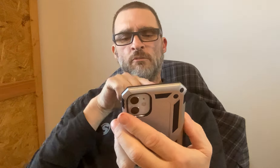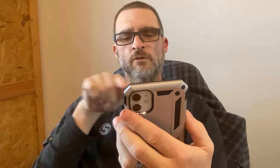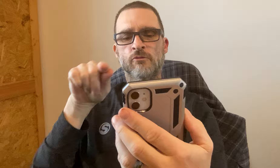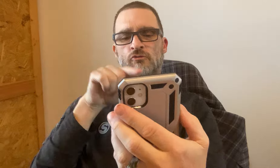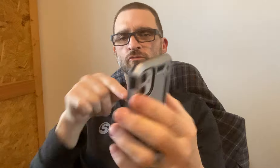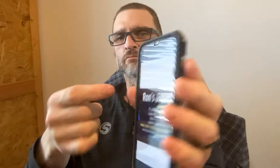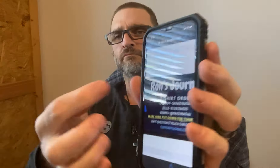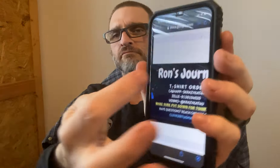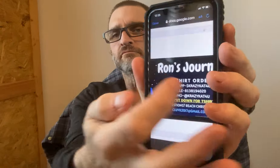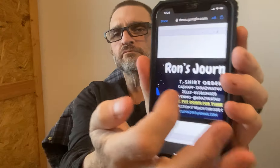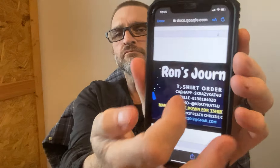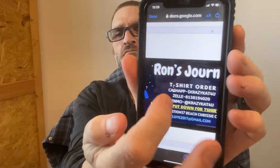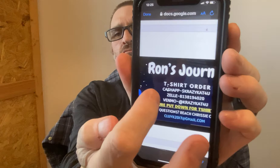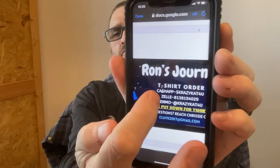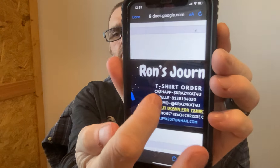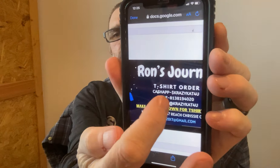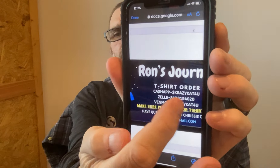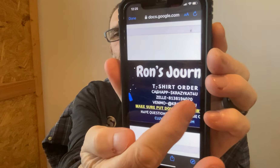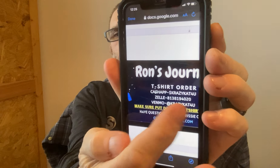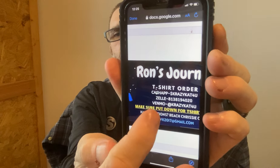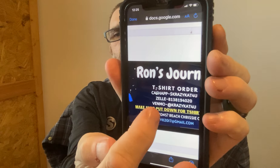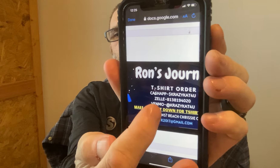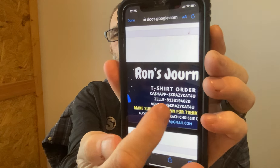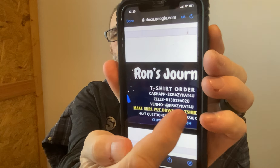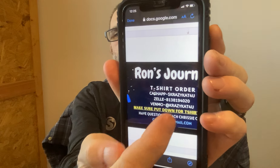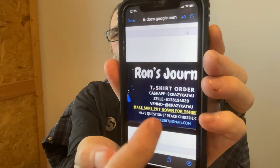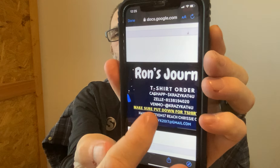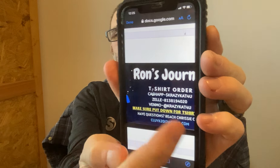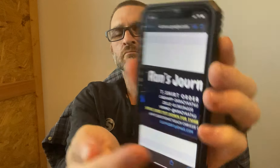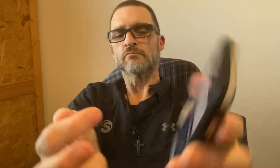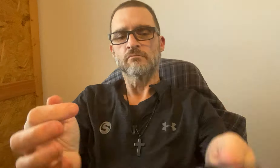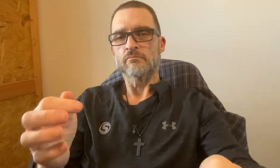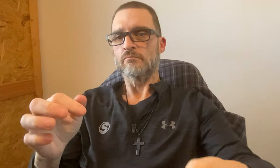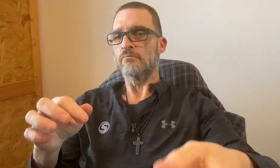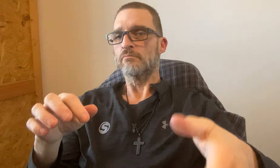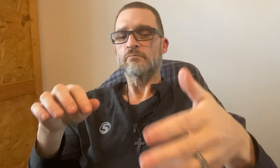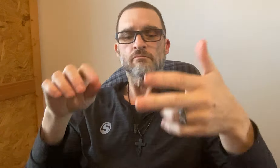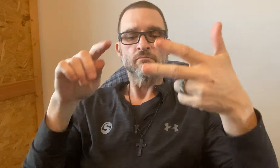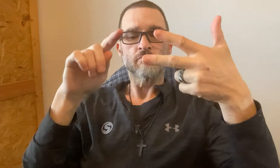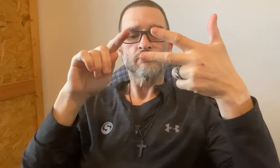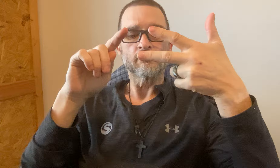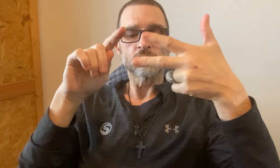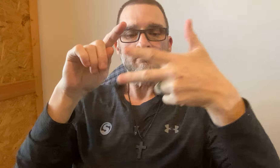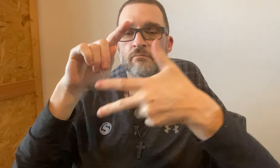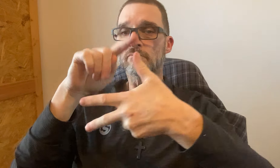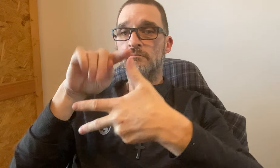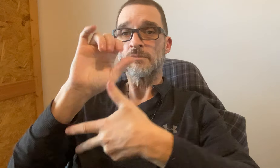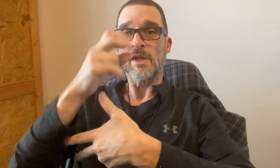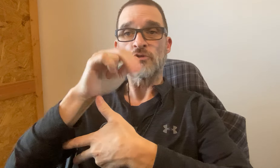There's information already on the form here.